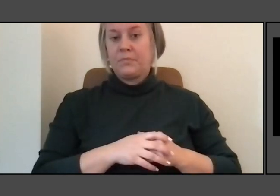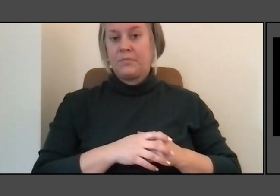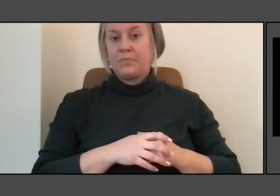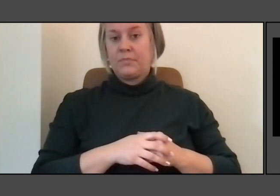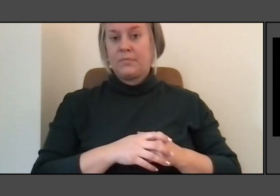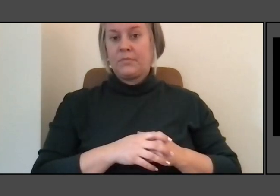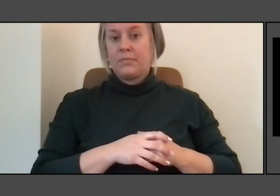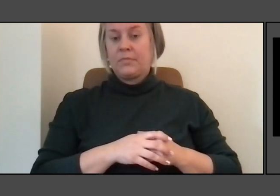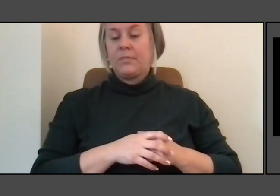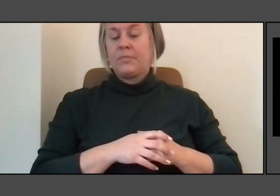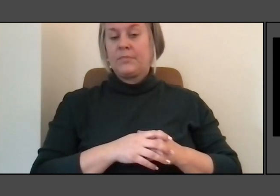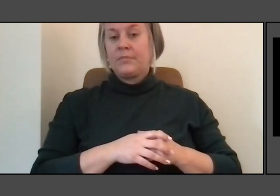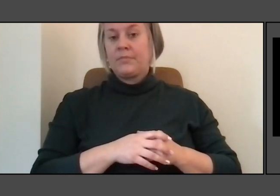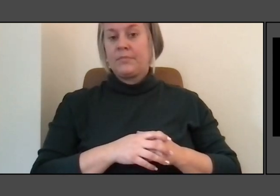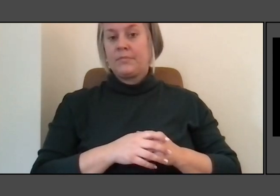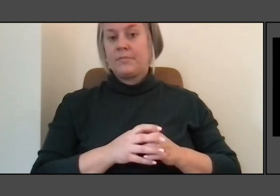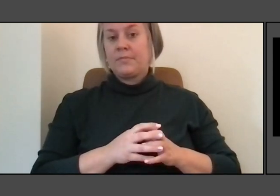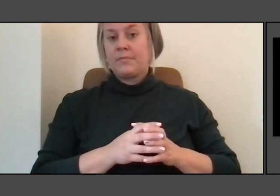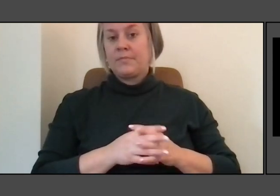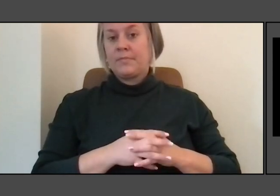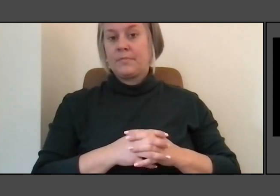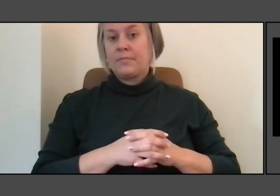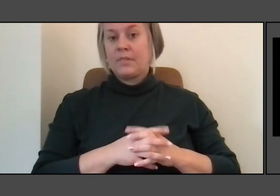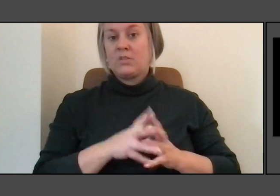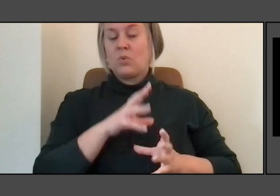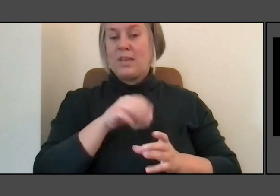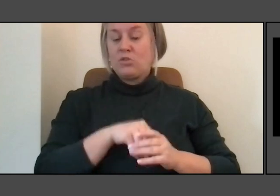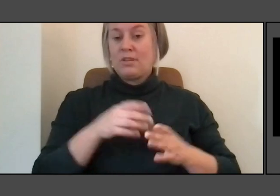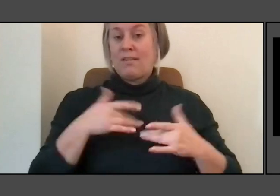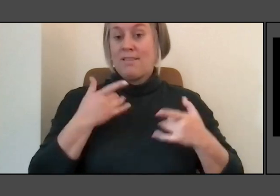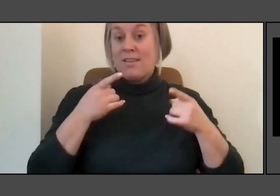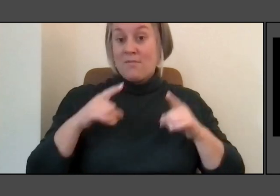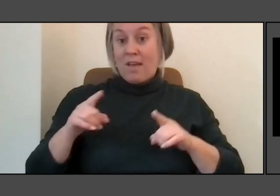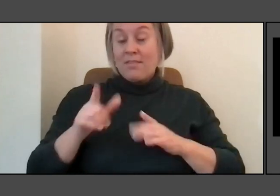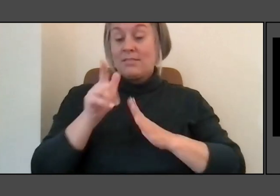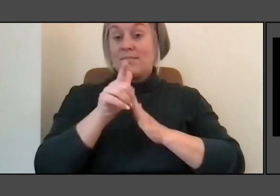events, legislative events with people's deaths.